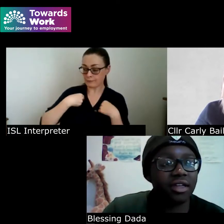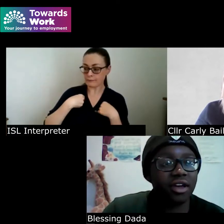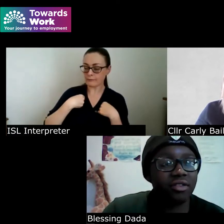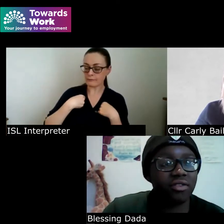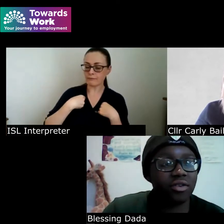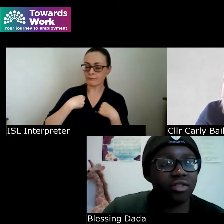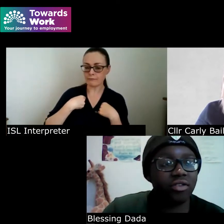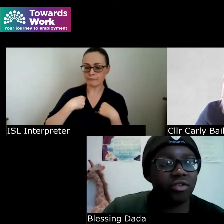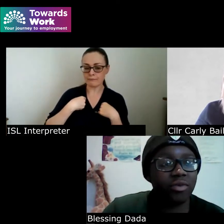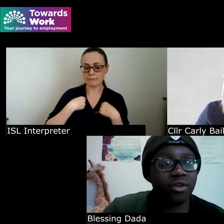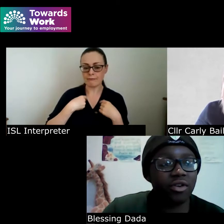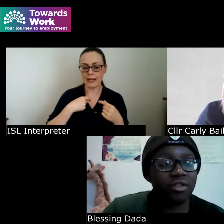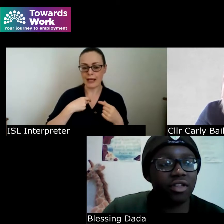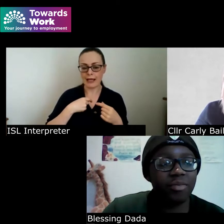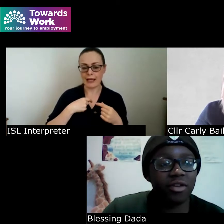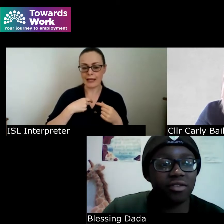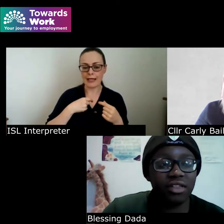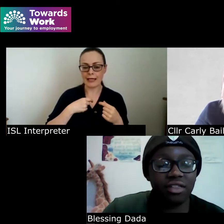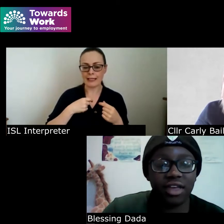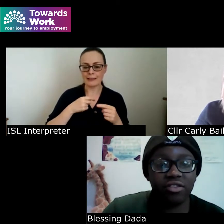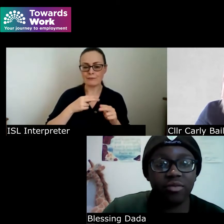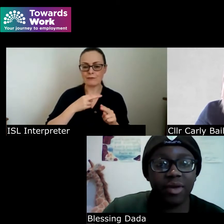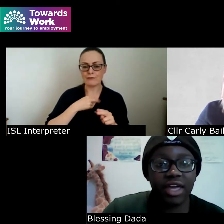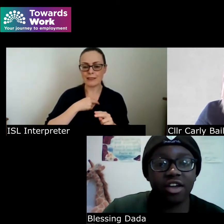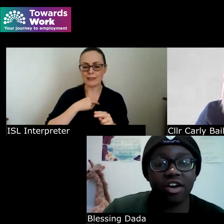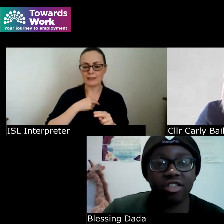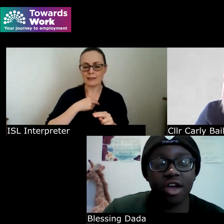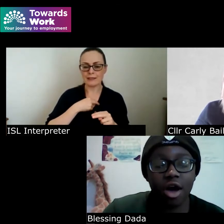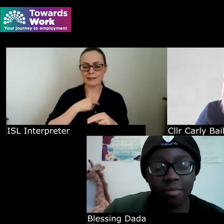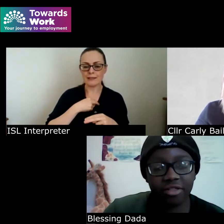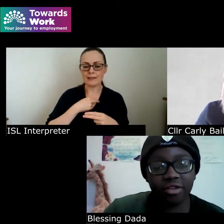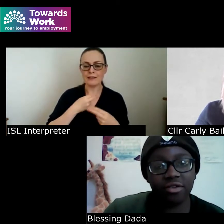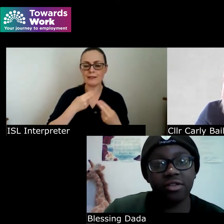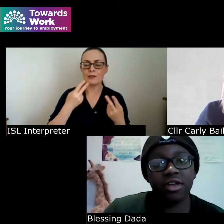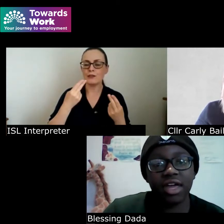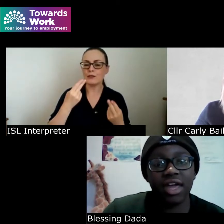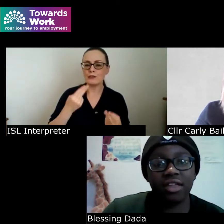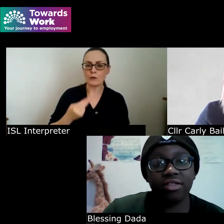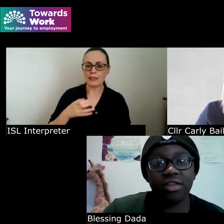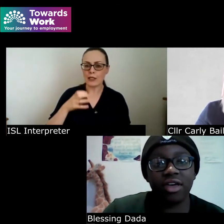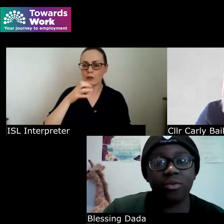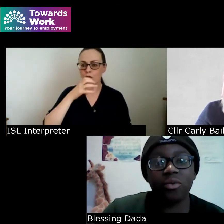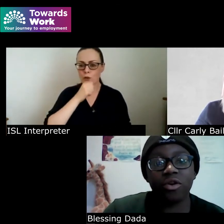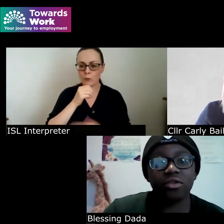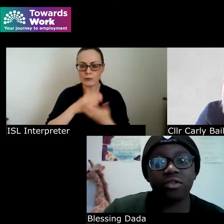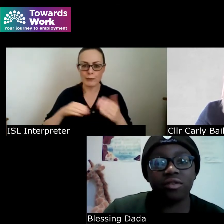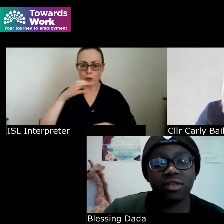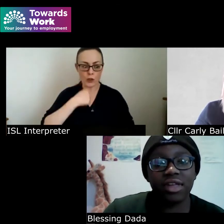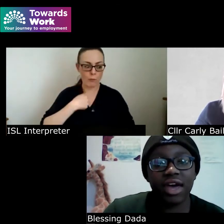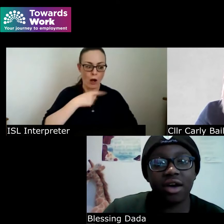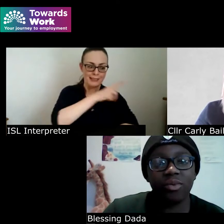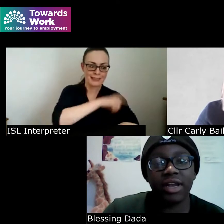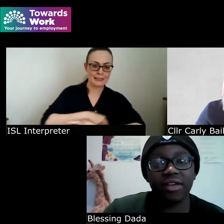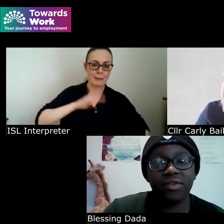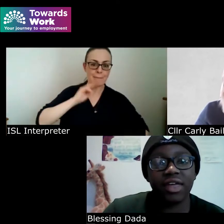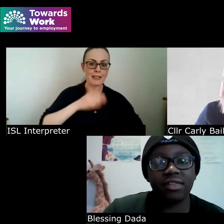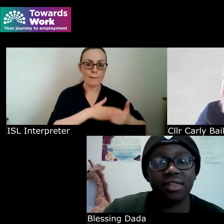not to assume your disabilities needs to be an obstacle it's the world that we live in